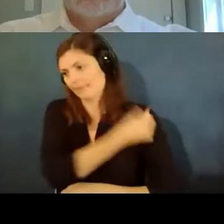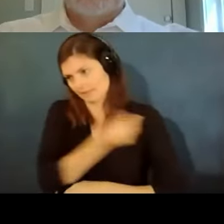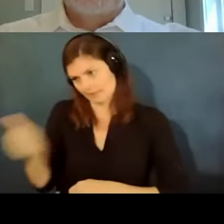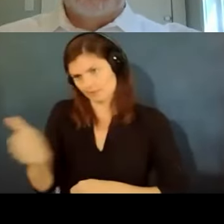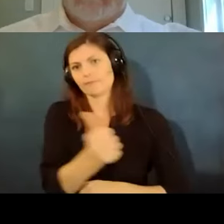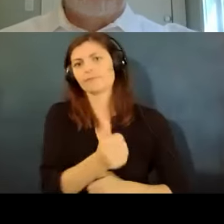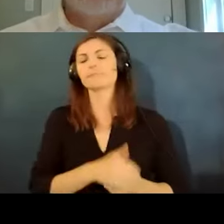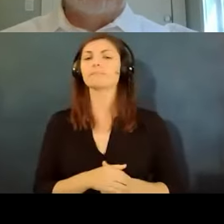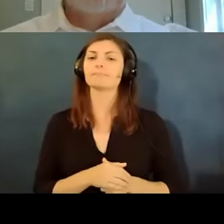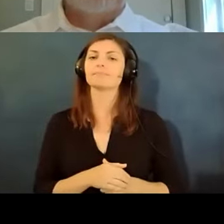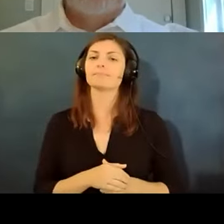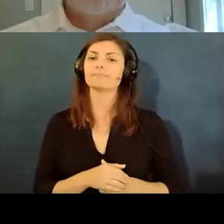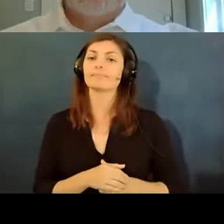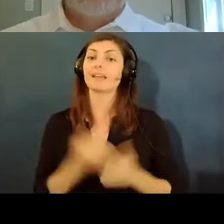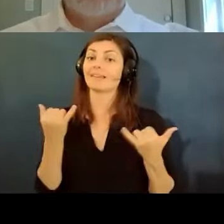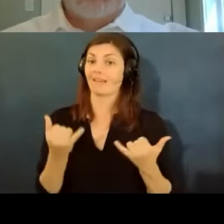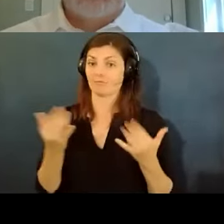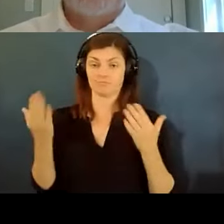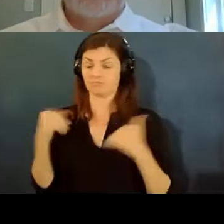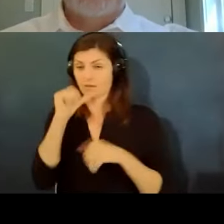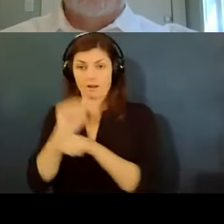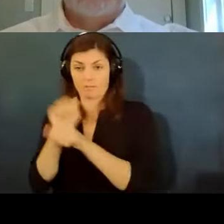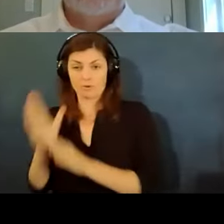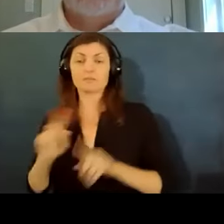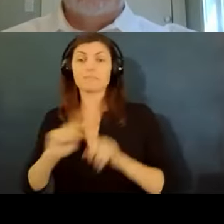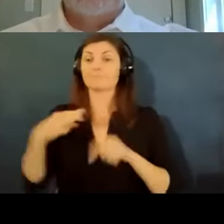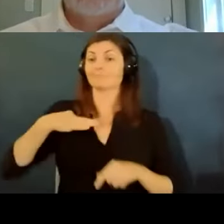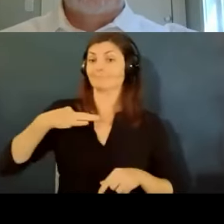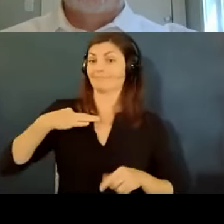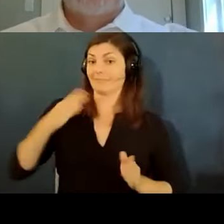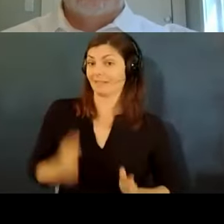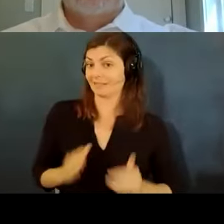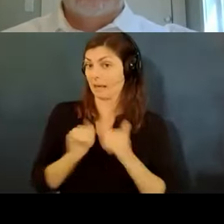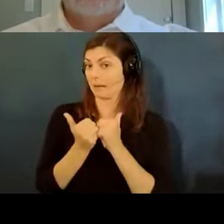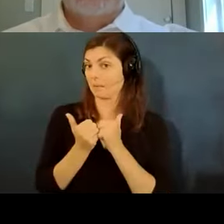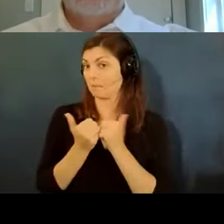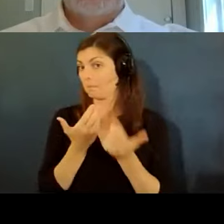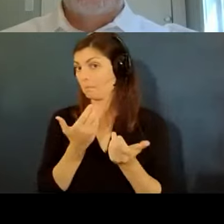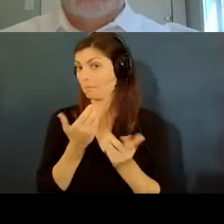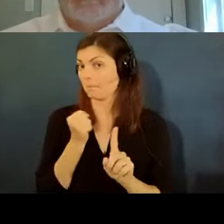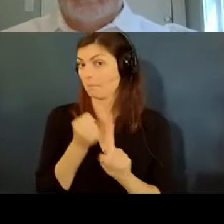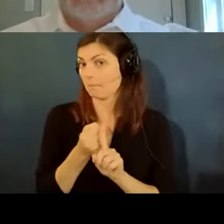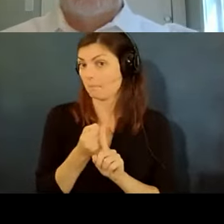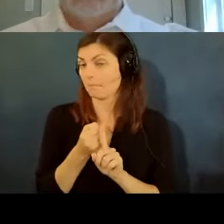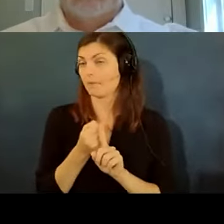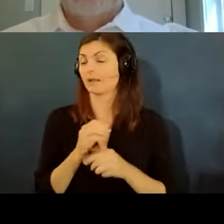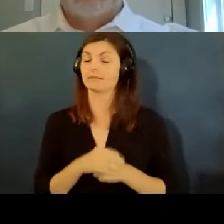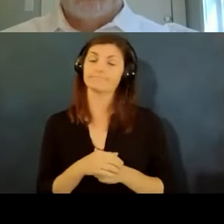what about applicants uh how are they impacted here so again well not again but um